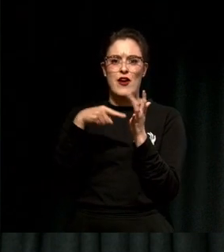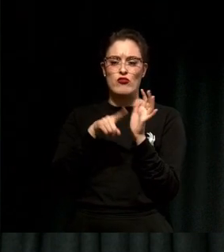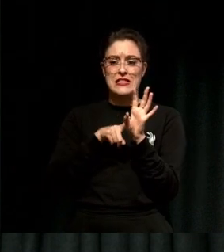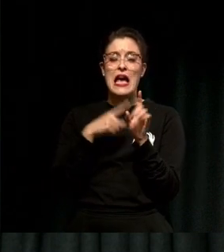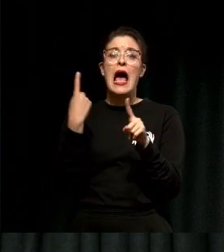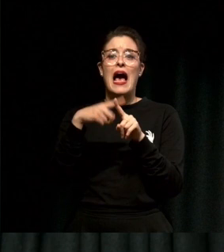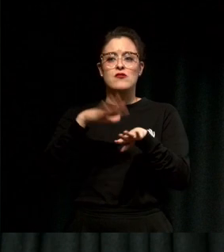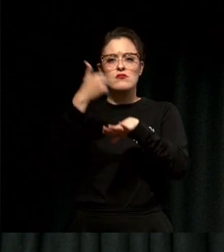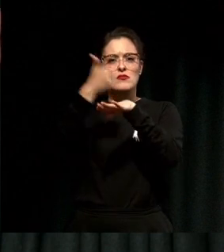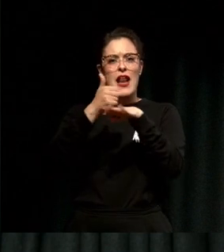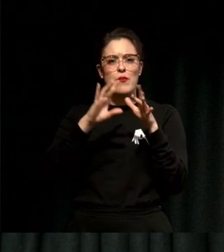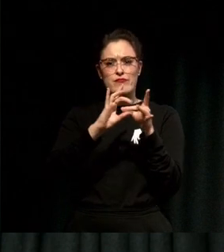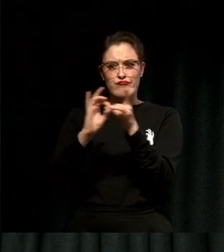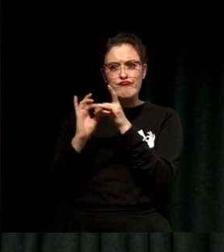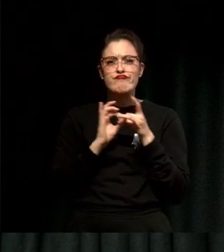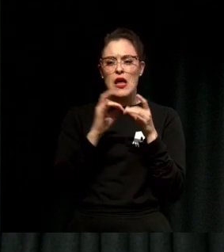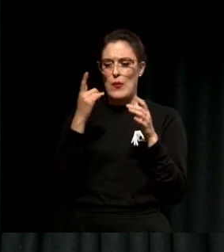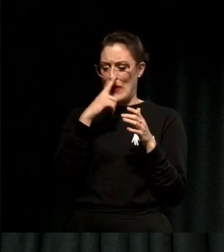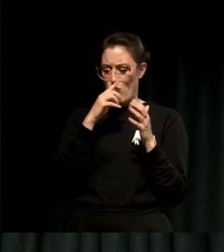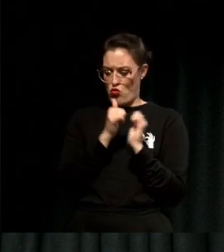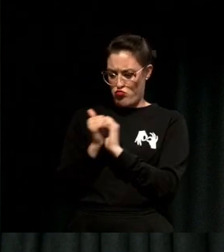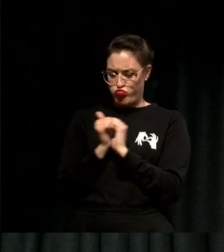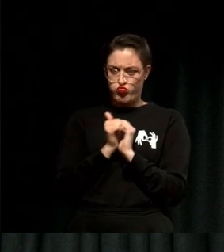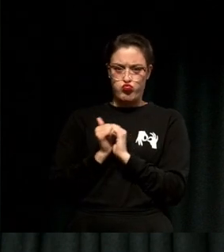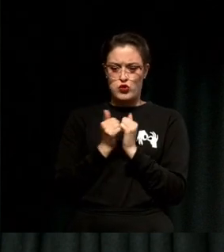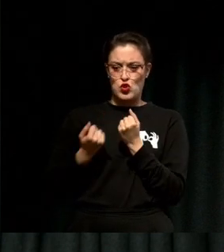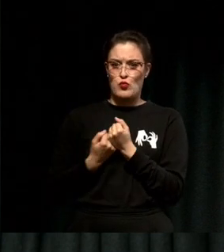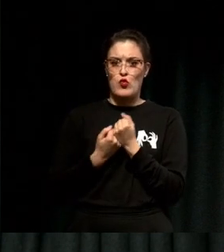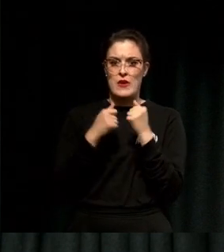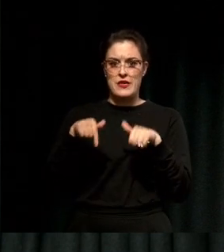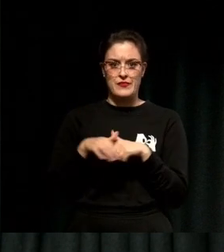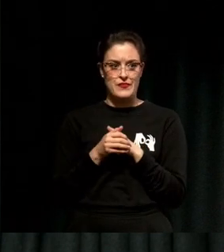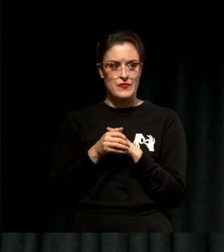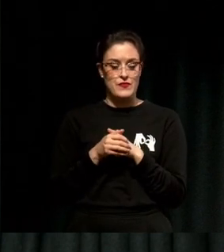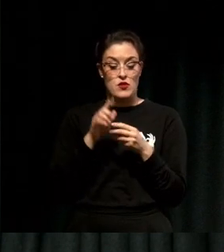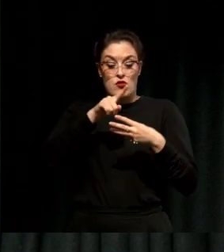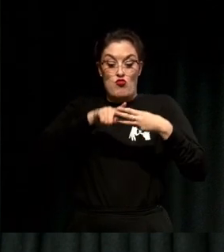So there's three parts of integrity for being a conscious leader: the first part is learning